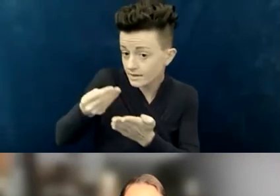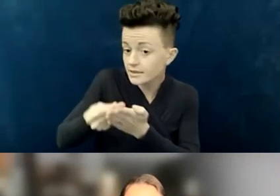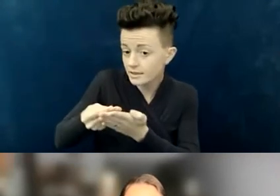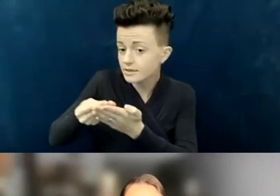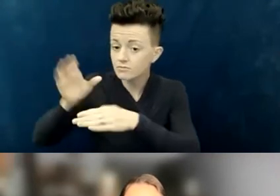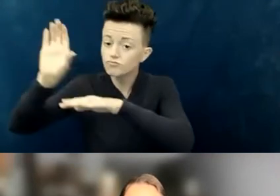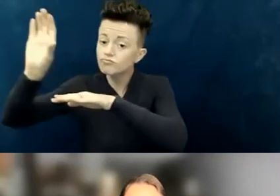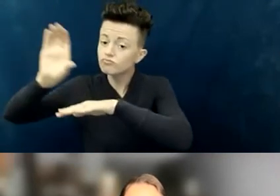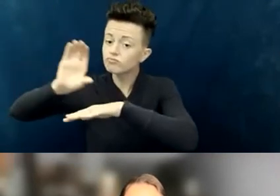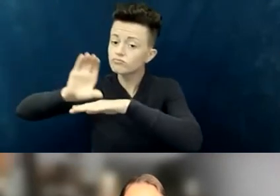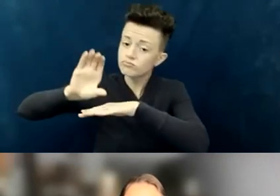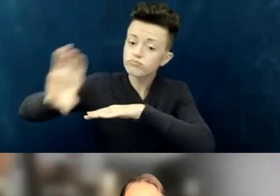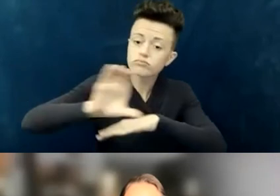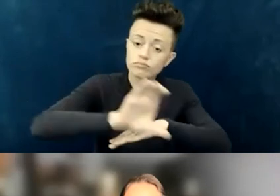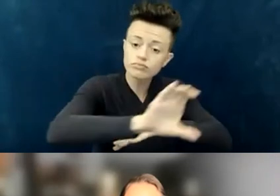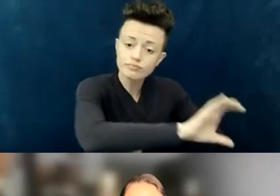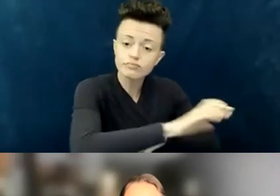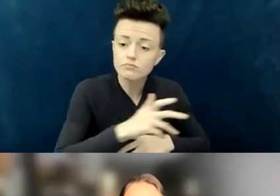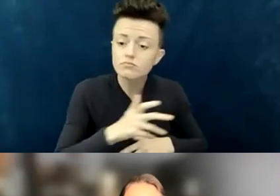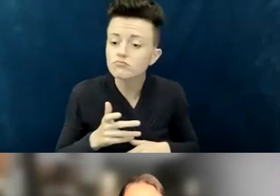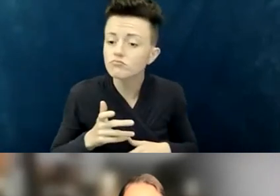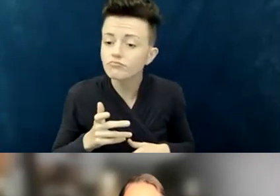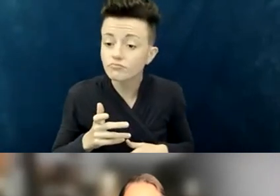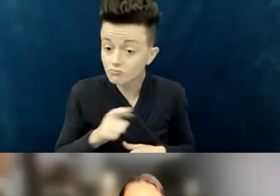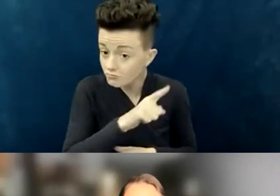and by all means, make use of them...